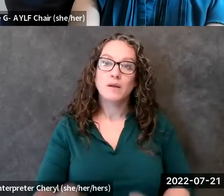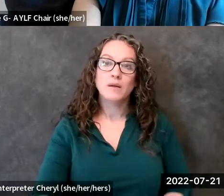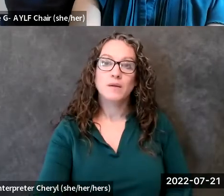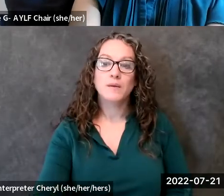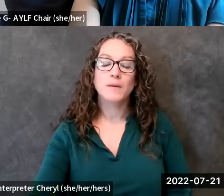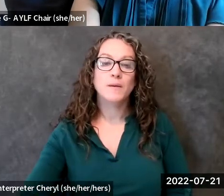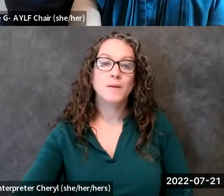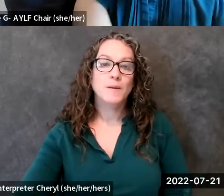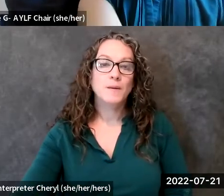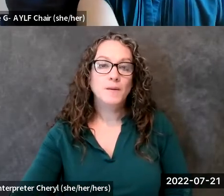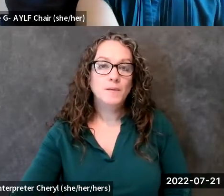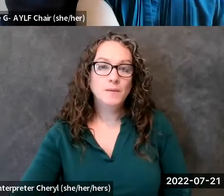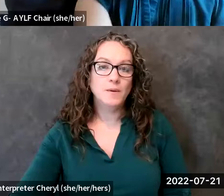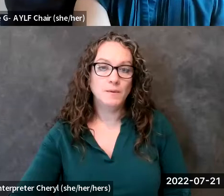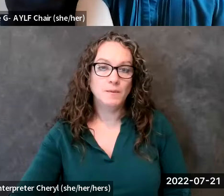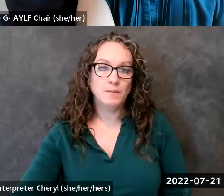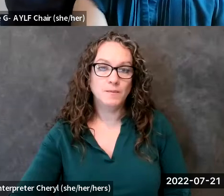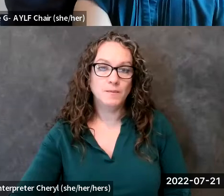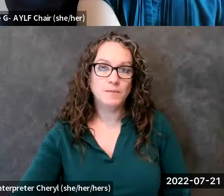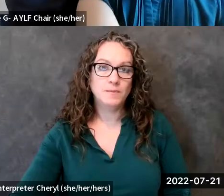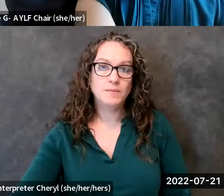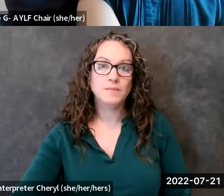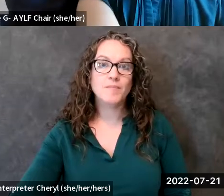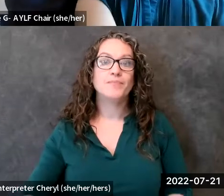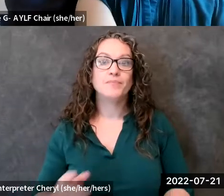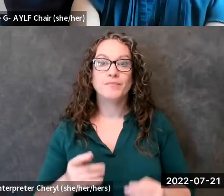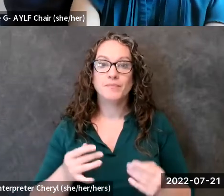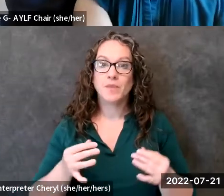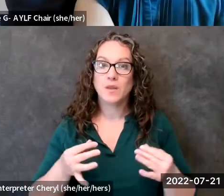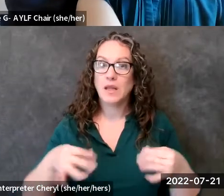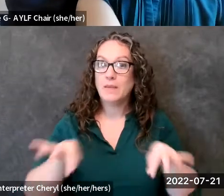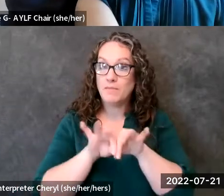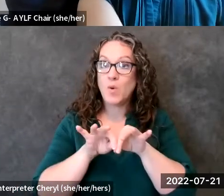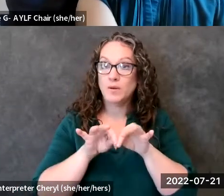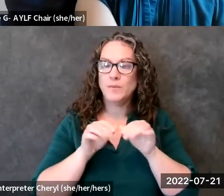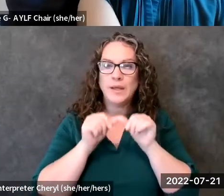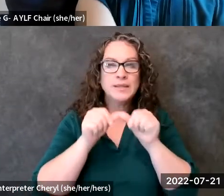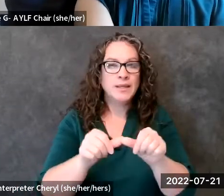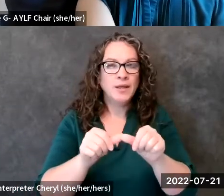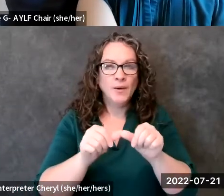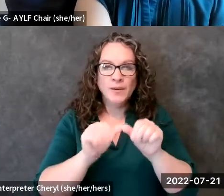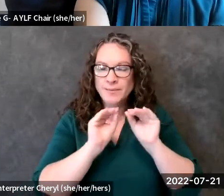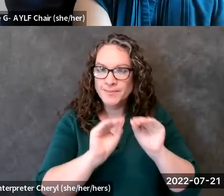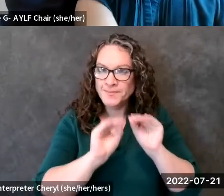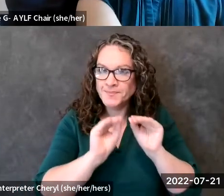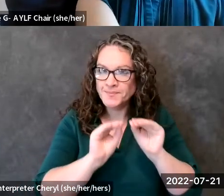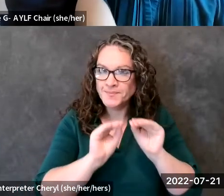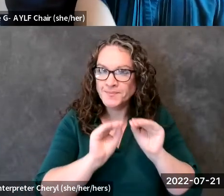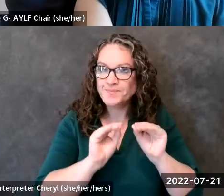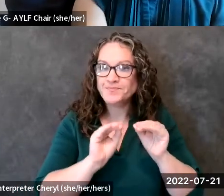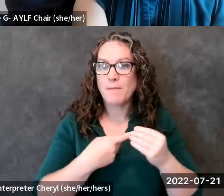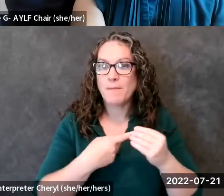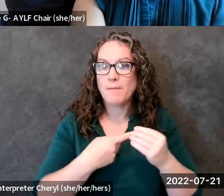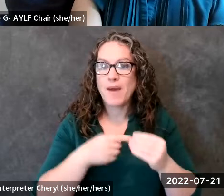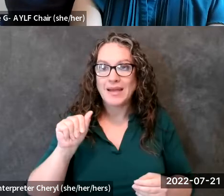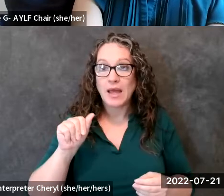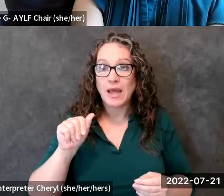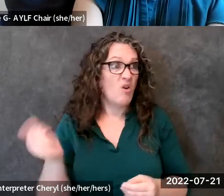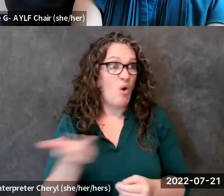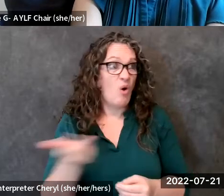the the education of of the ada and of all disability rights laws of 504 olmstead you